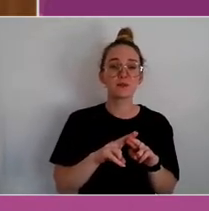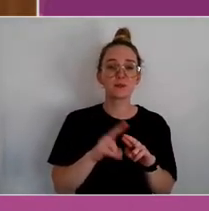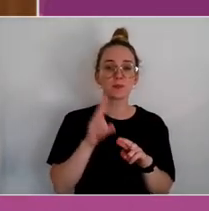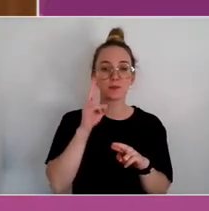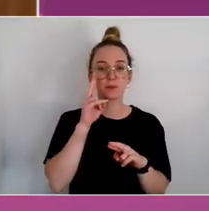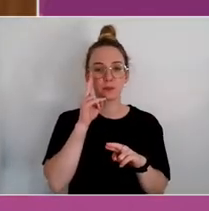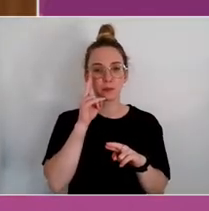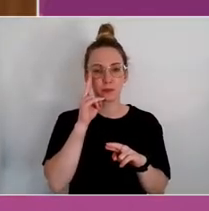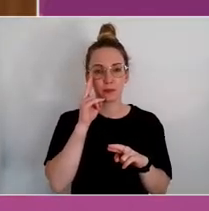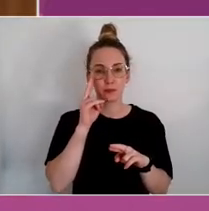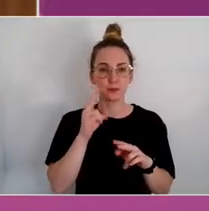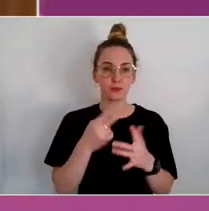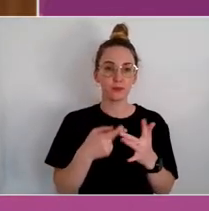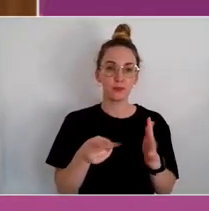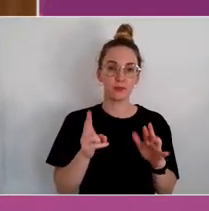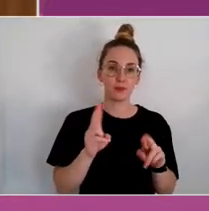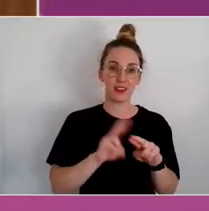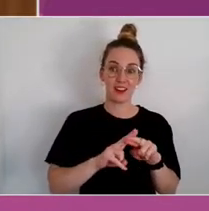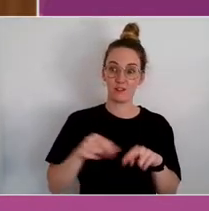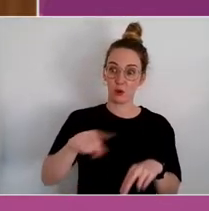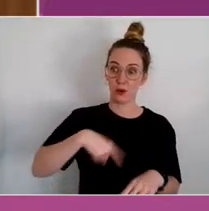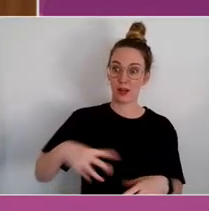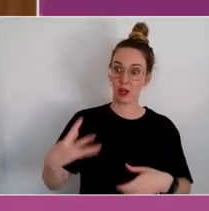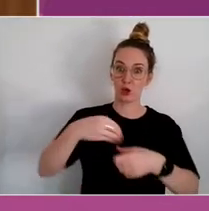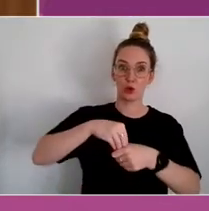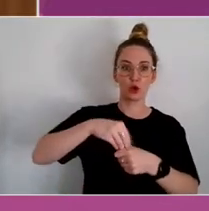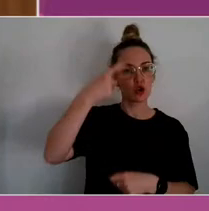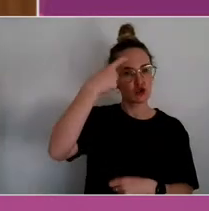properly trauma informed programs, they work.